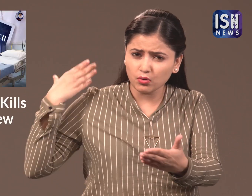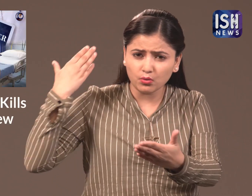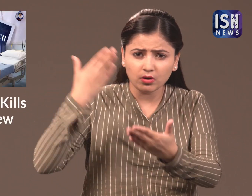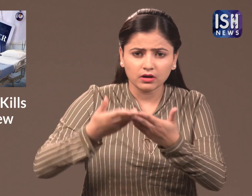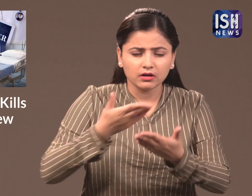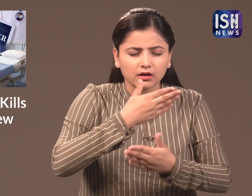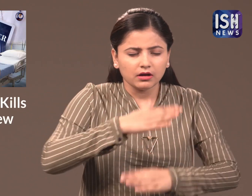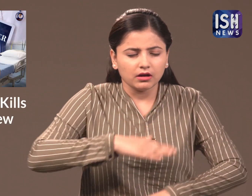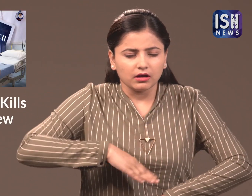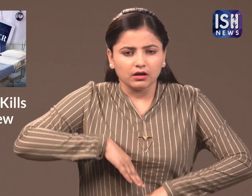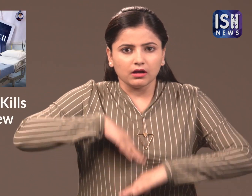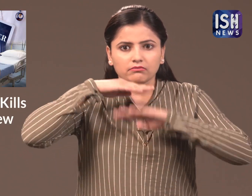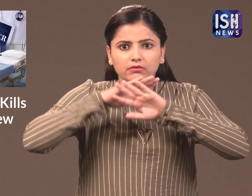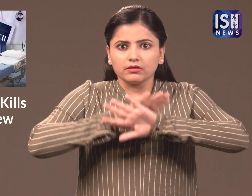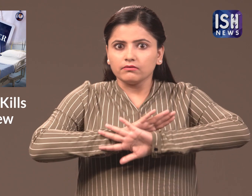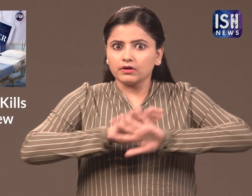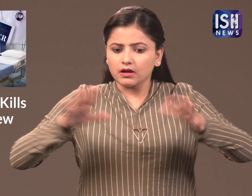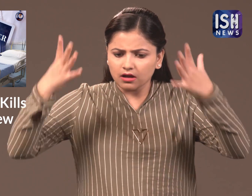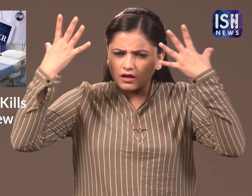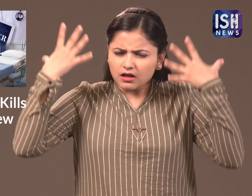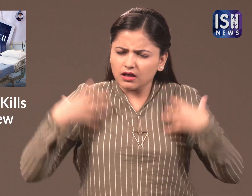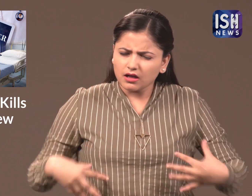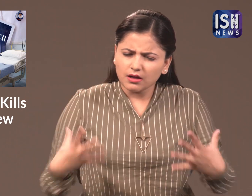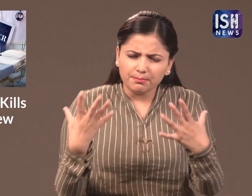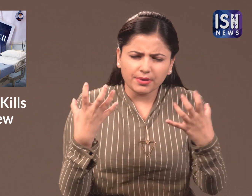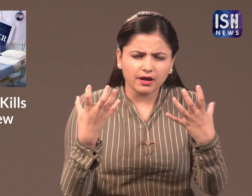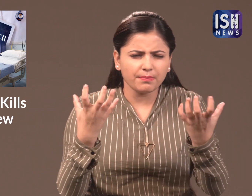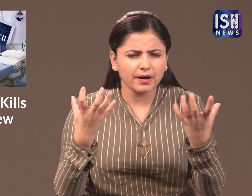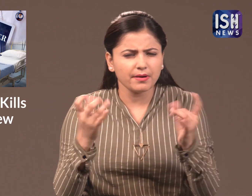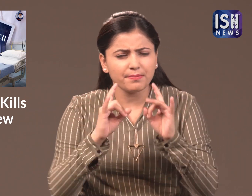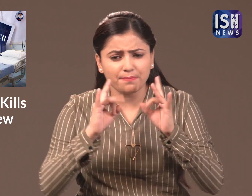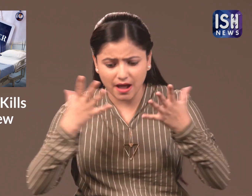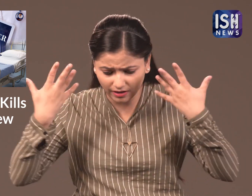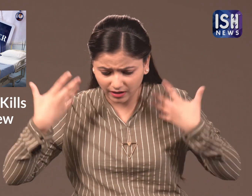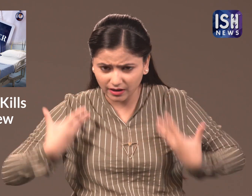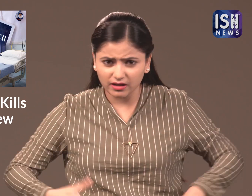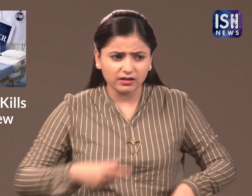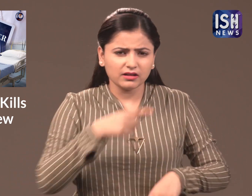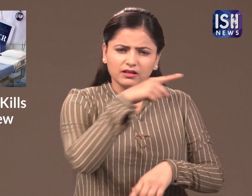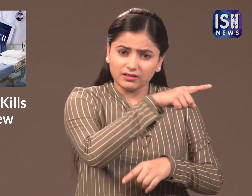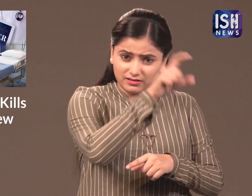did this for years but she could not tolerate the pain anymore